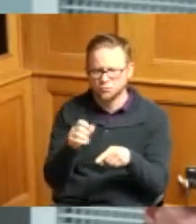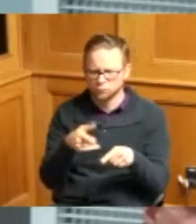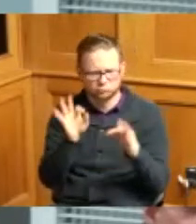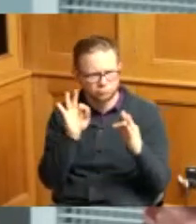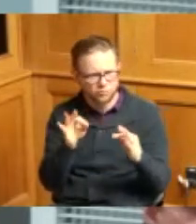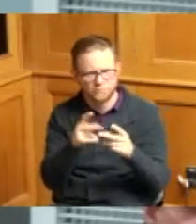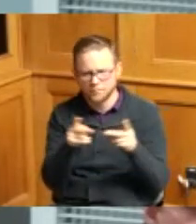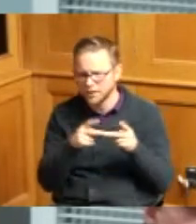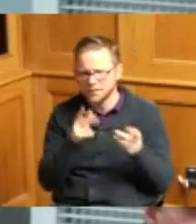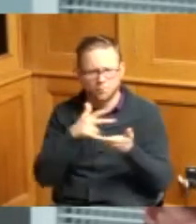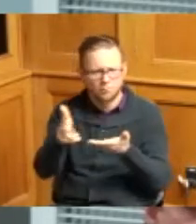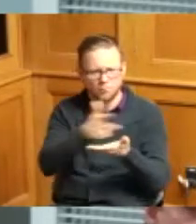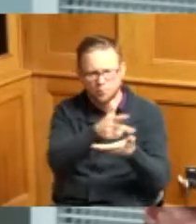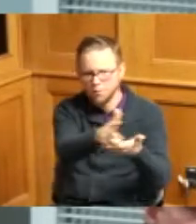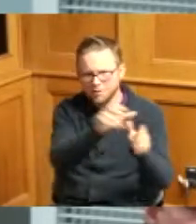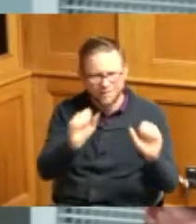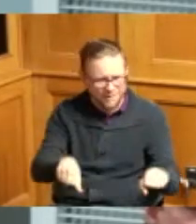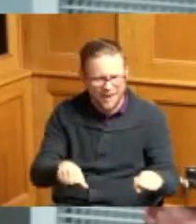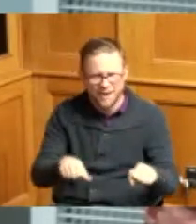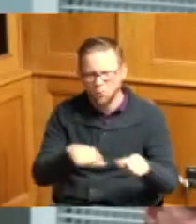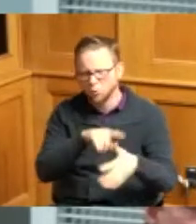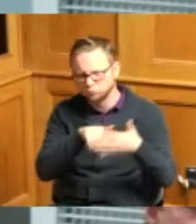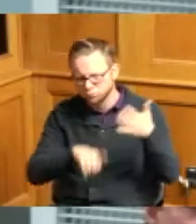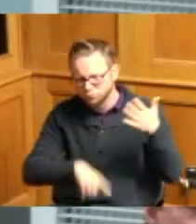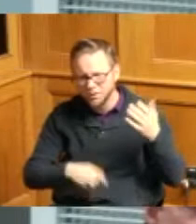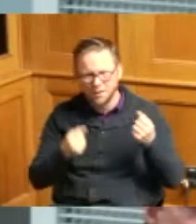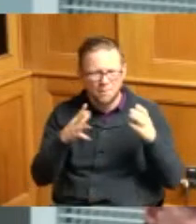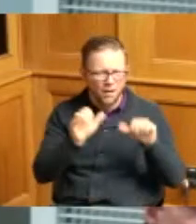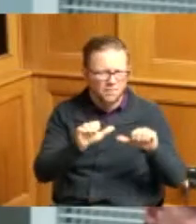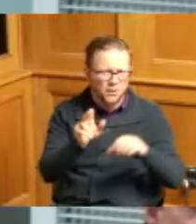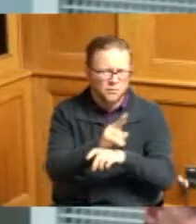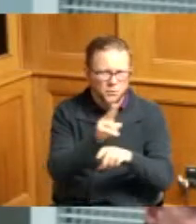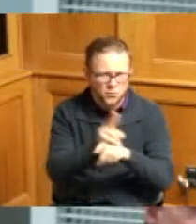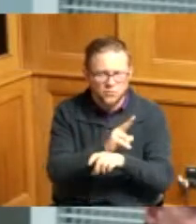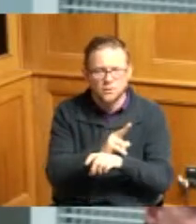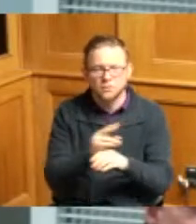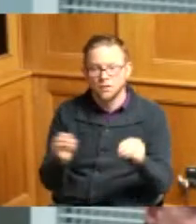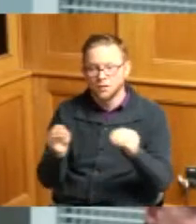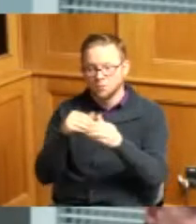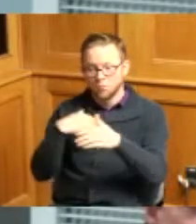parking lot perfect place to do this and that and additional access through another section of the